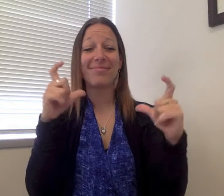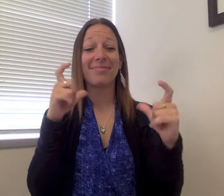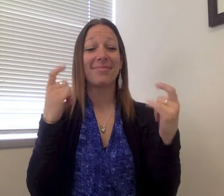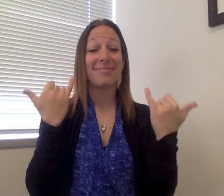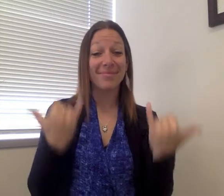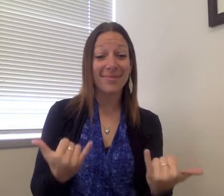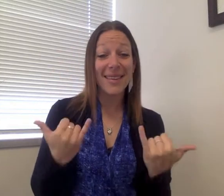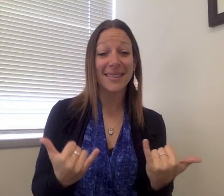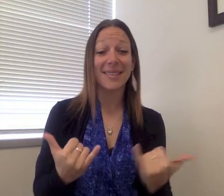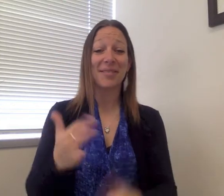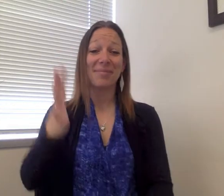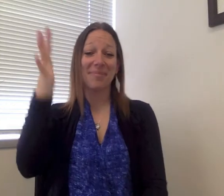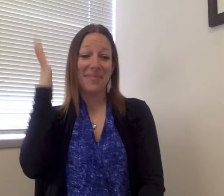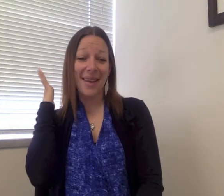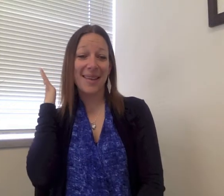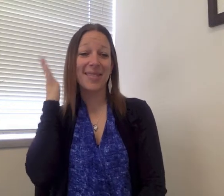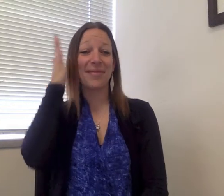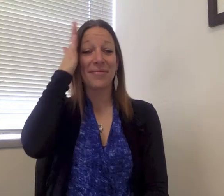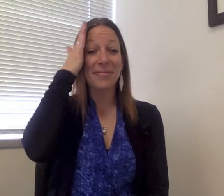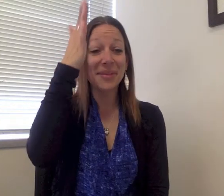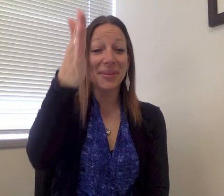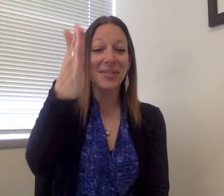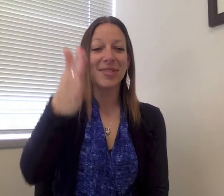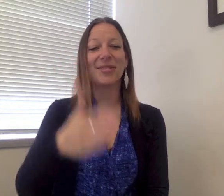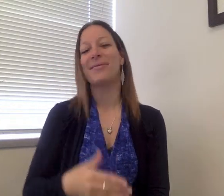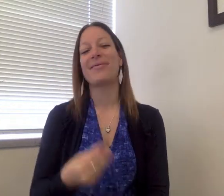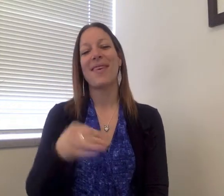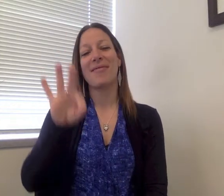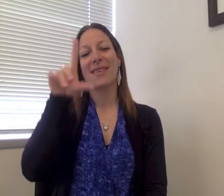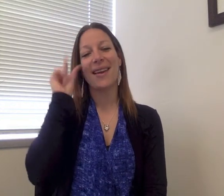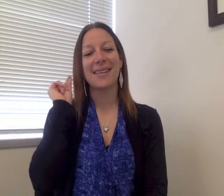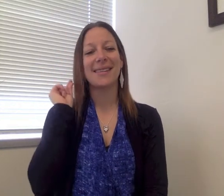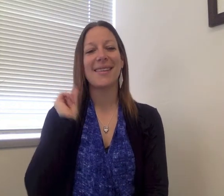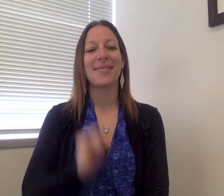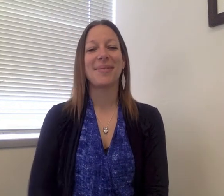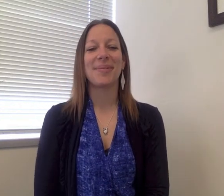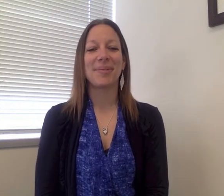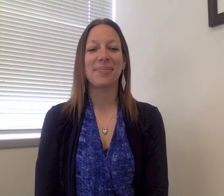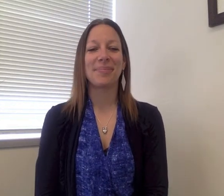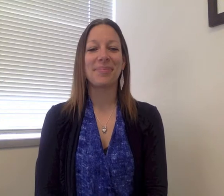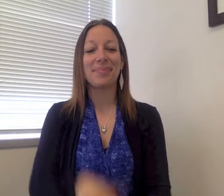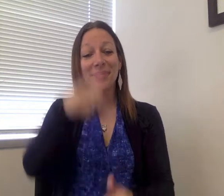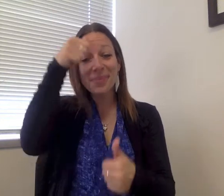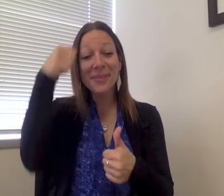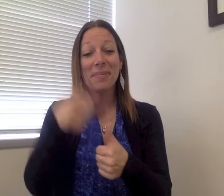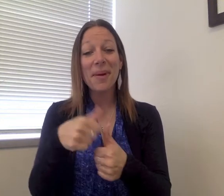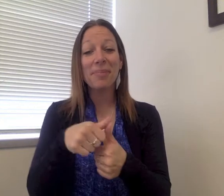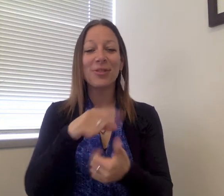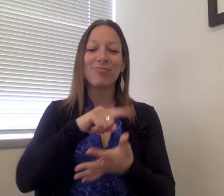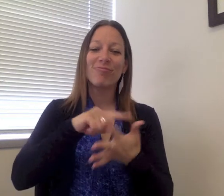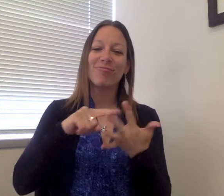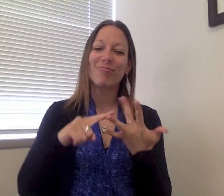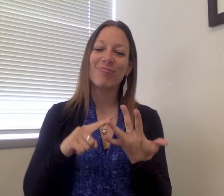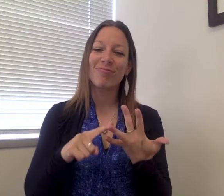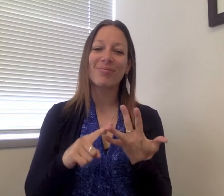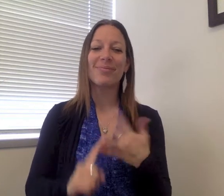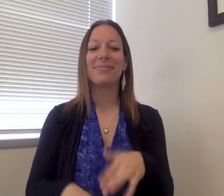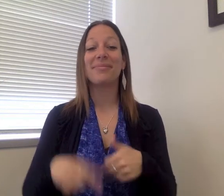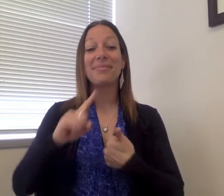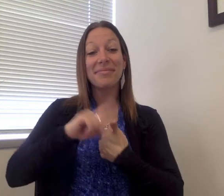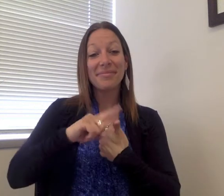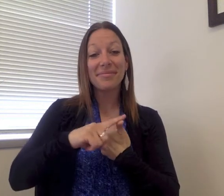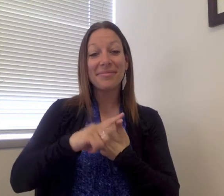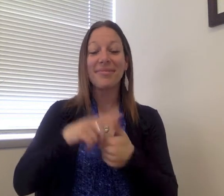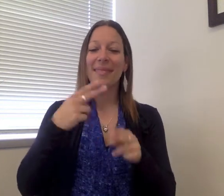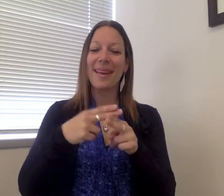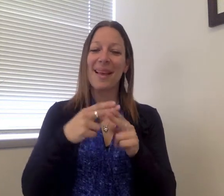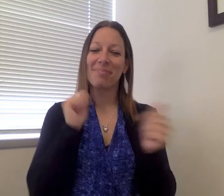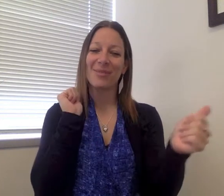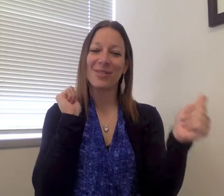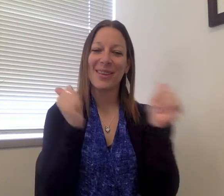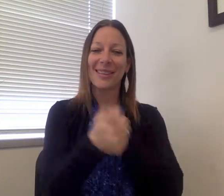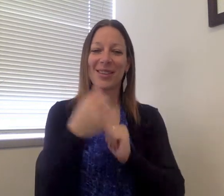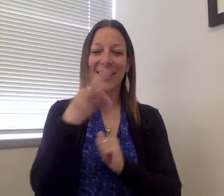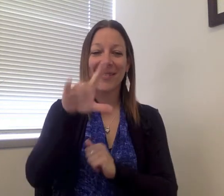and future of Gallaudet, which includes the name change of Gallaudet College to Gallaudet